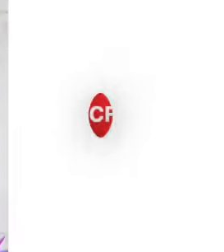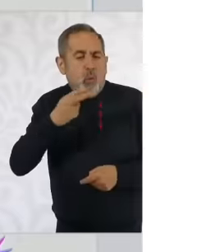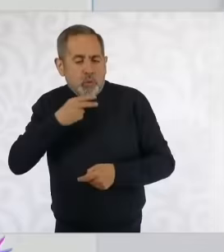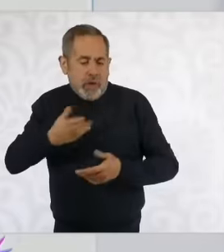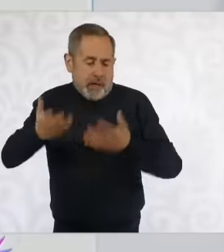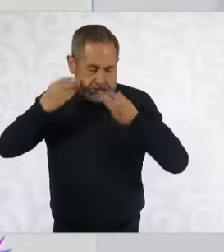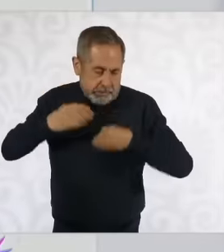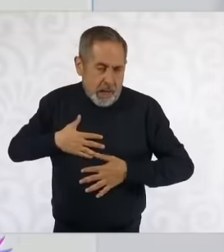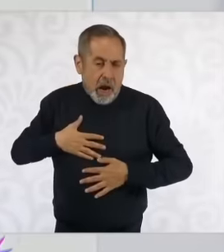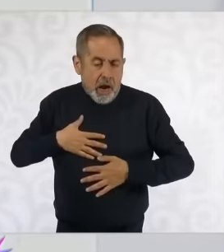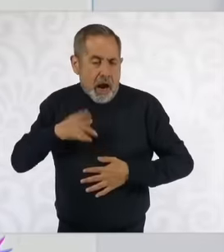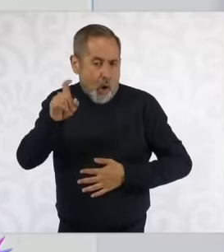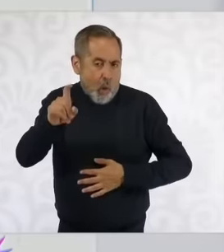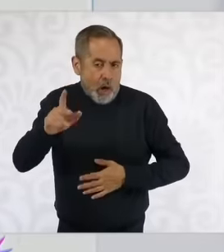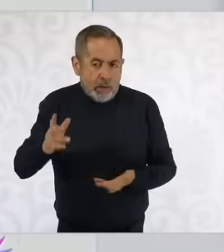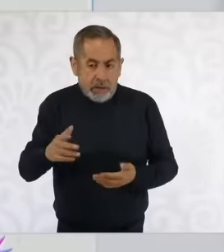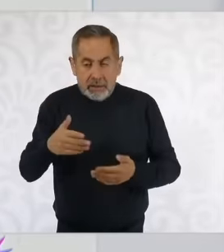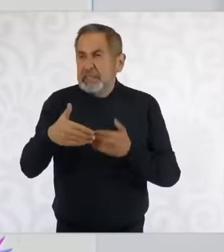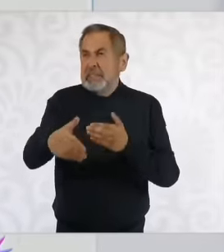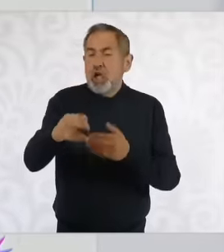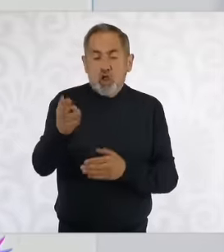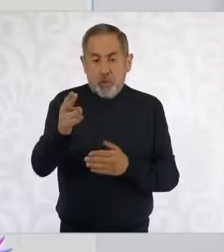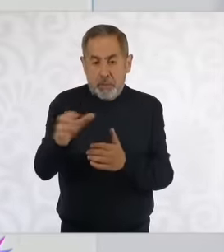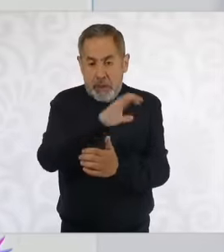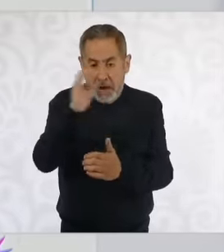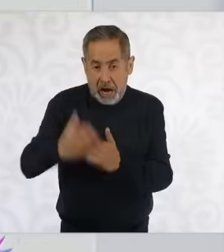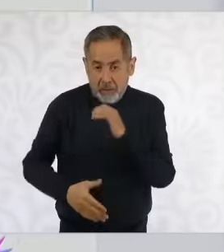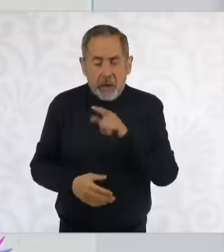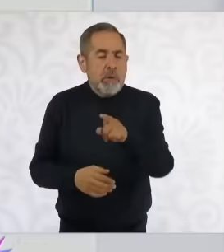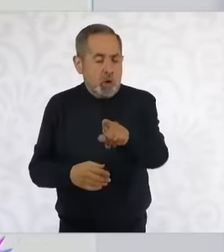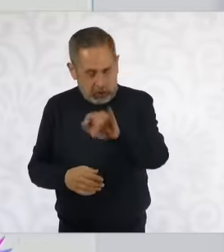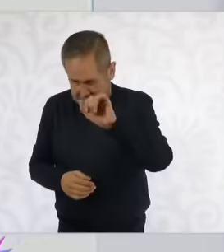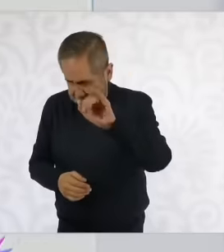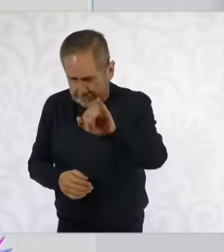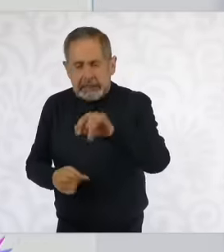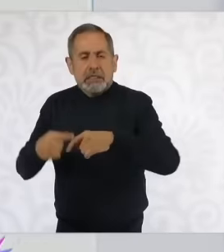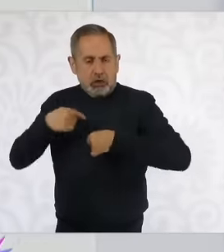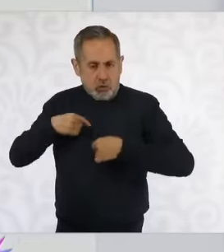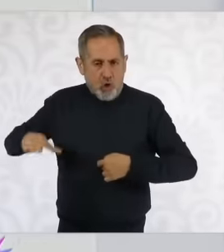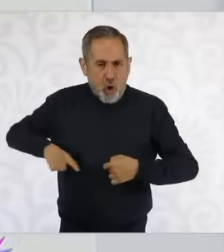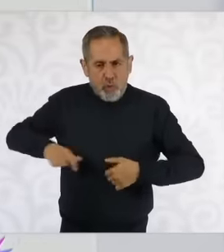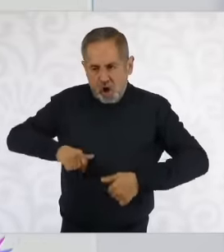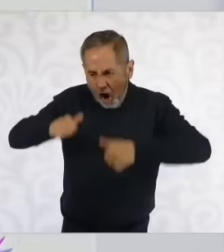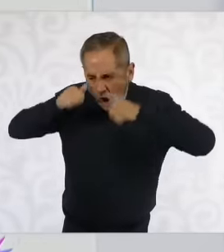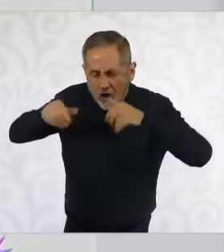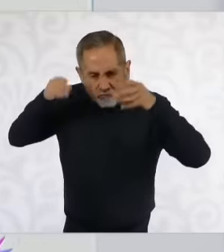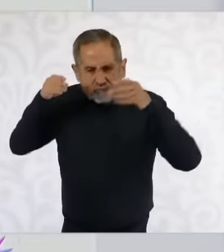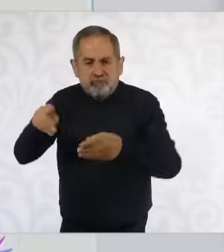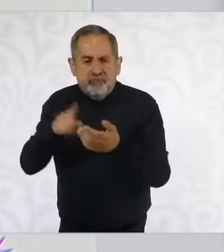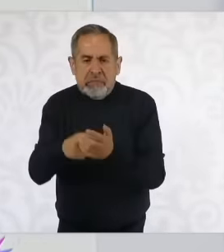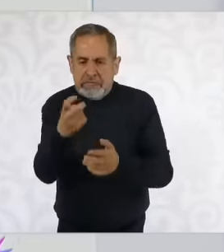towards the end of November, but from the beginning we have been working on all of this, particularly in